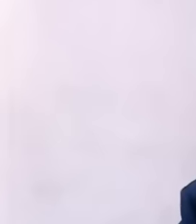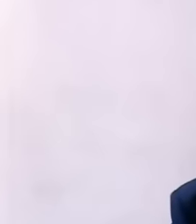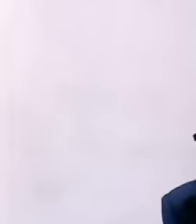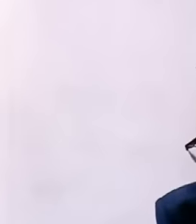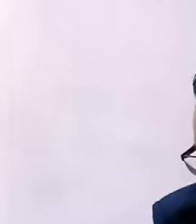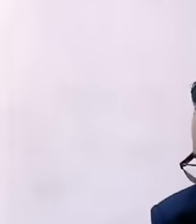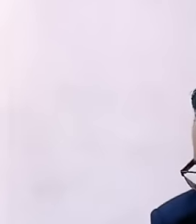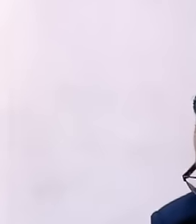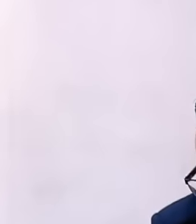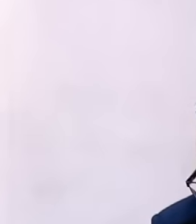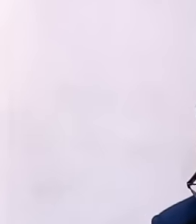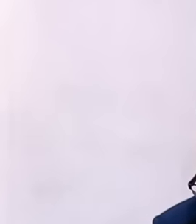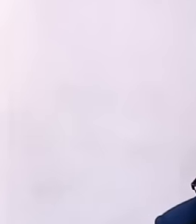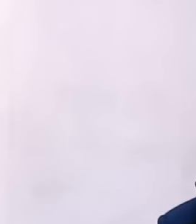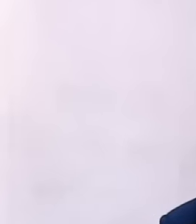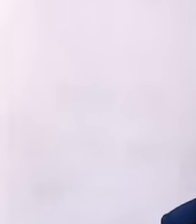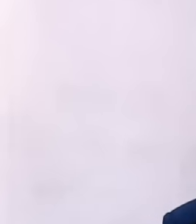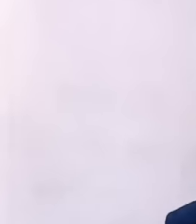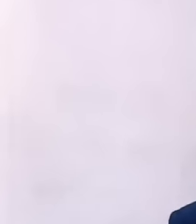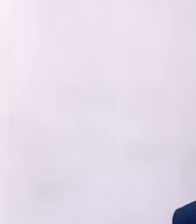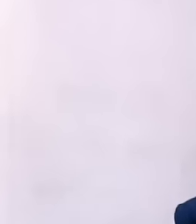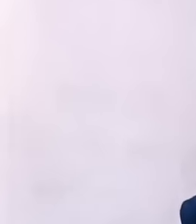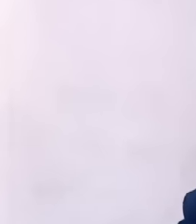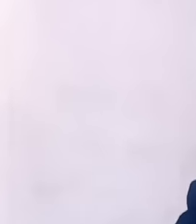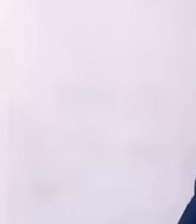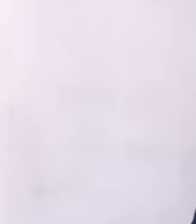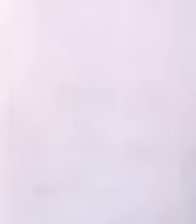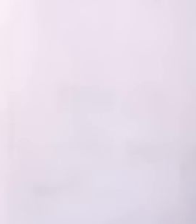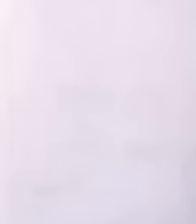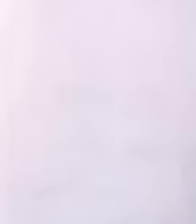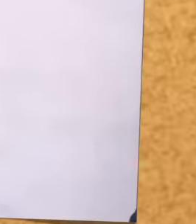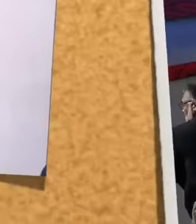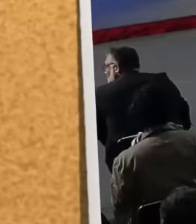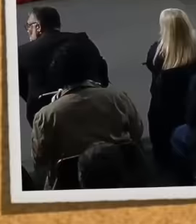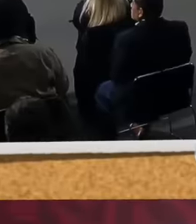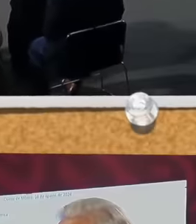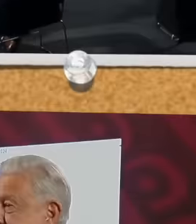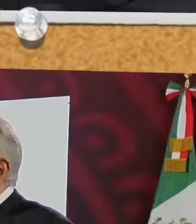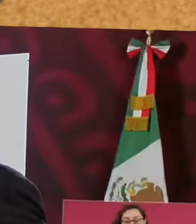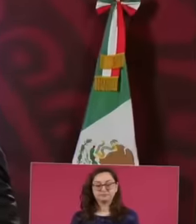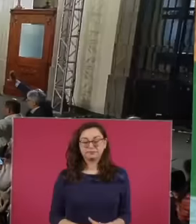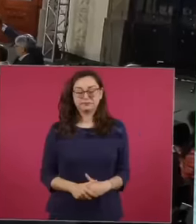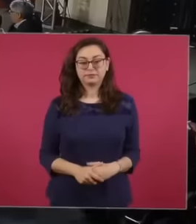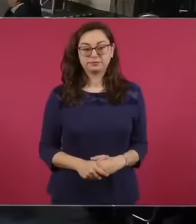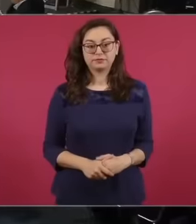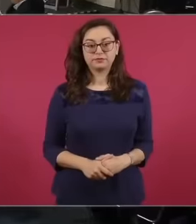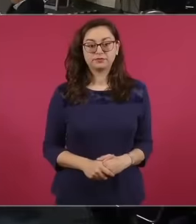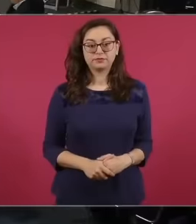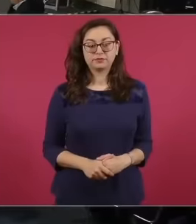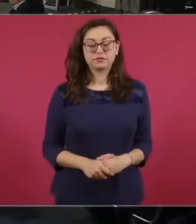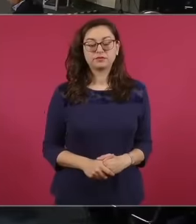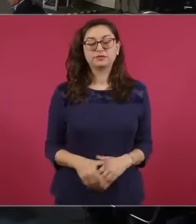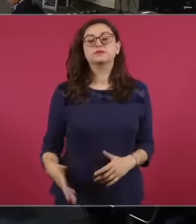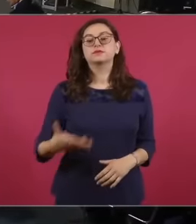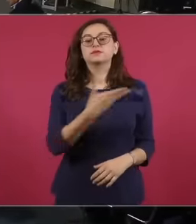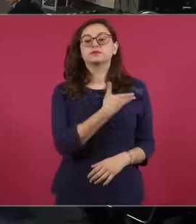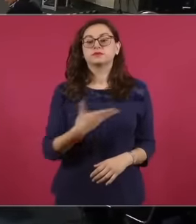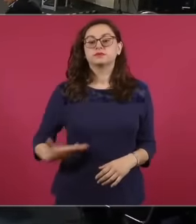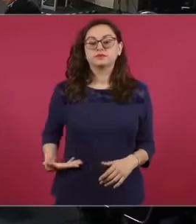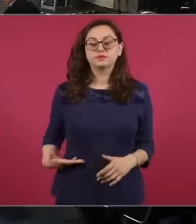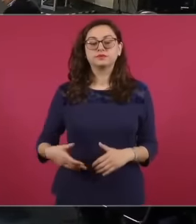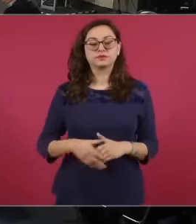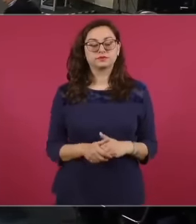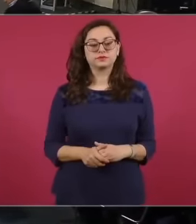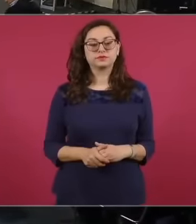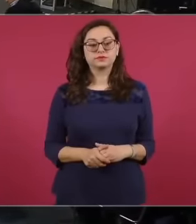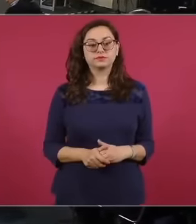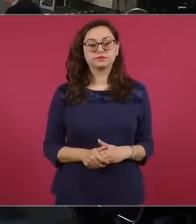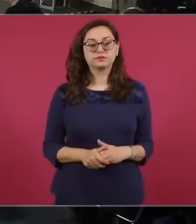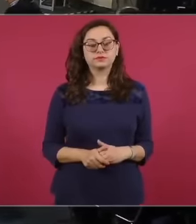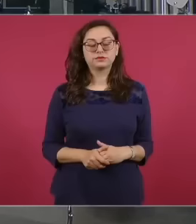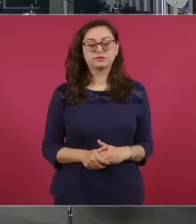are in charge, president, finally ask him his opinion on the strike